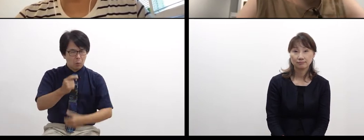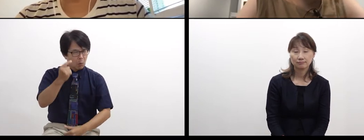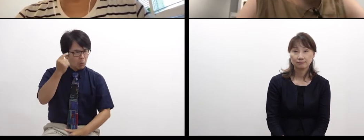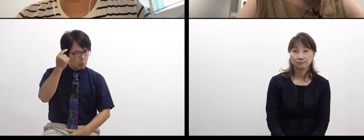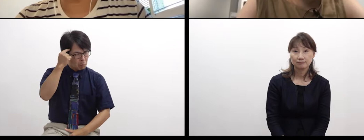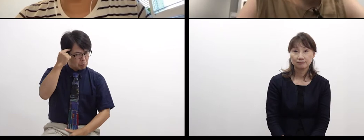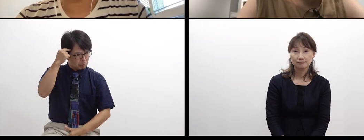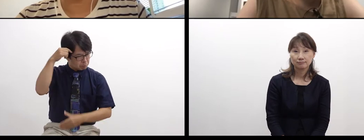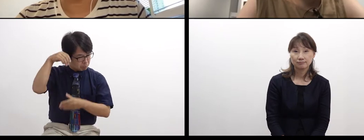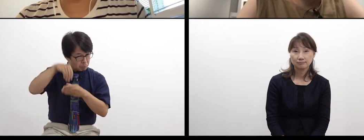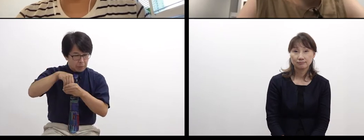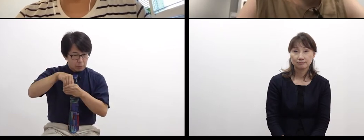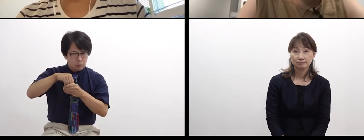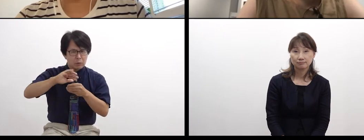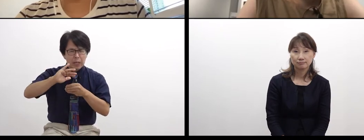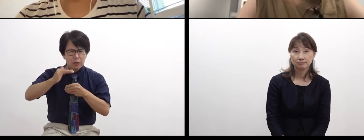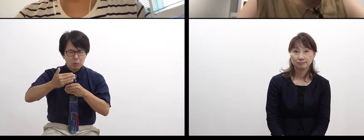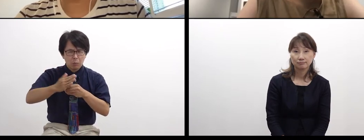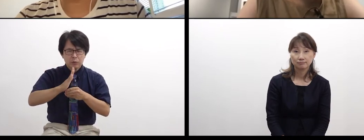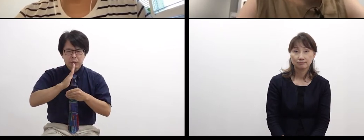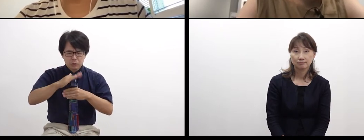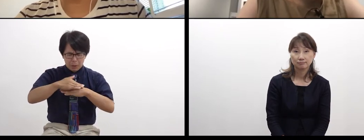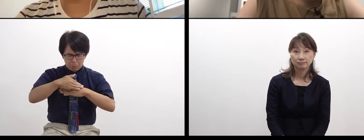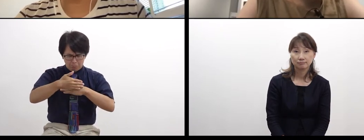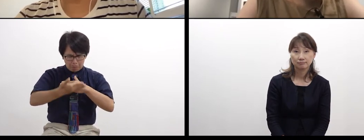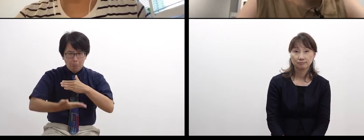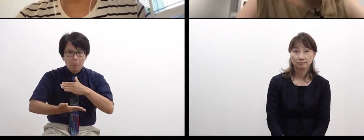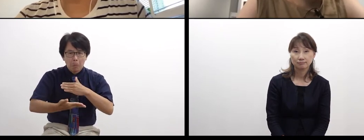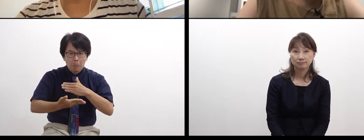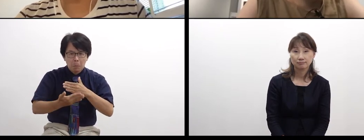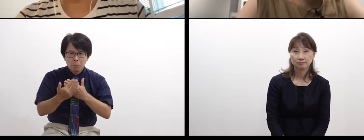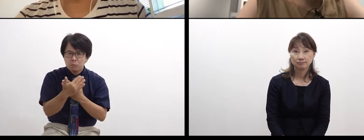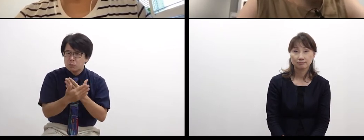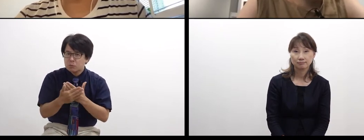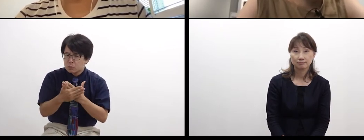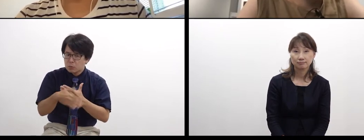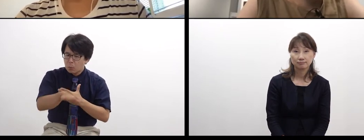there is something slipped out of that. And what you are doing is